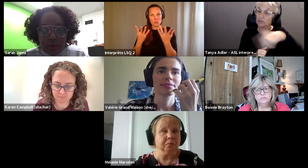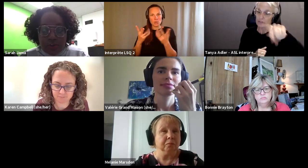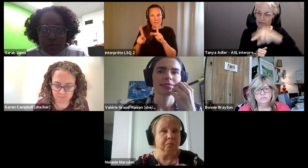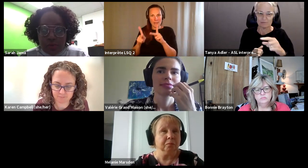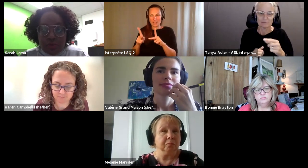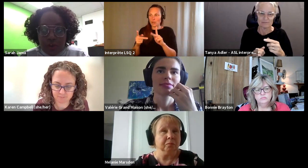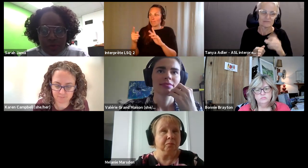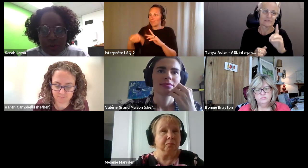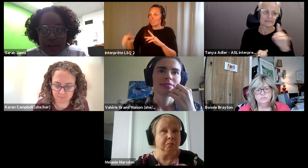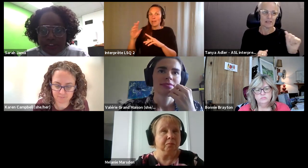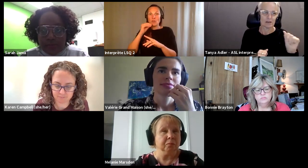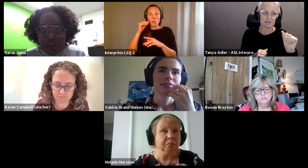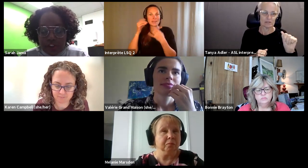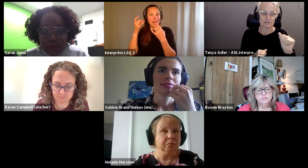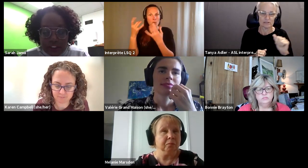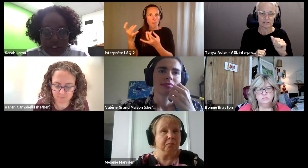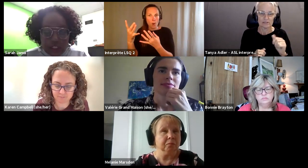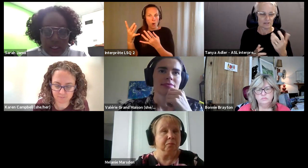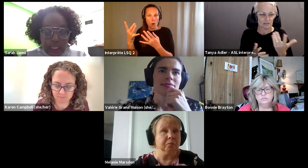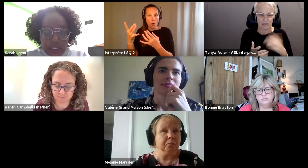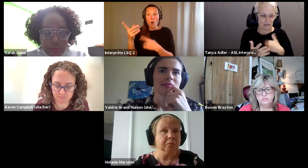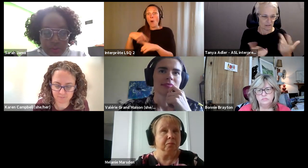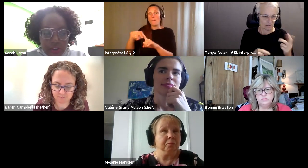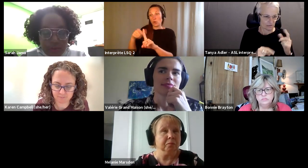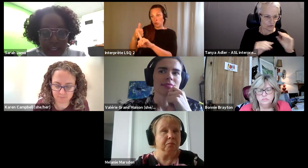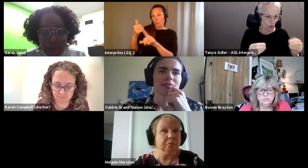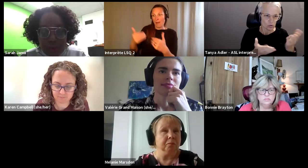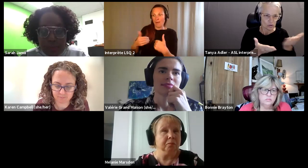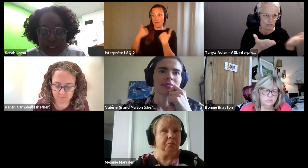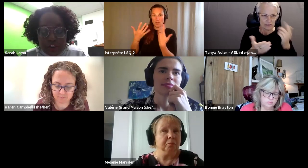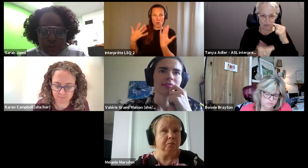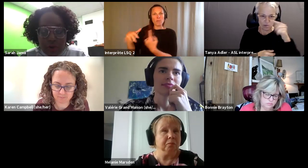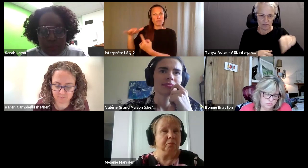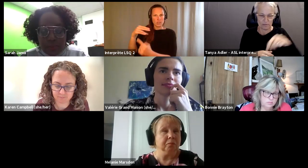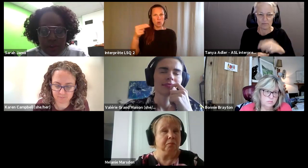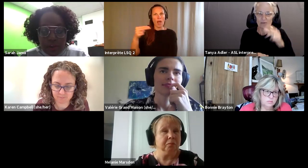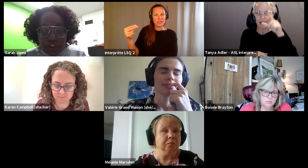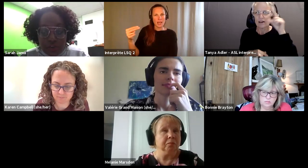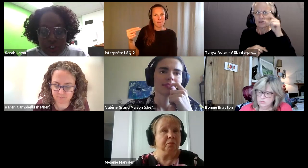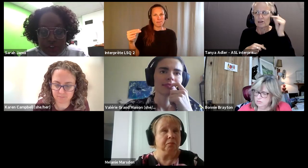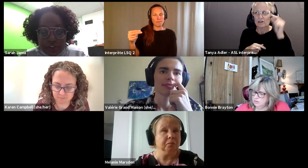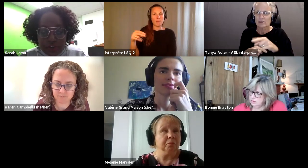Sarah Jama: folks who fall through the cracks of other services and Hamilton we've had people then from shelters.